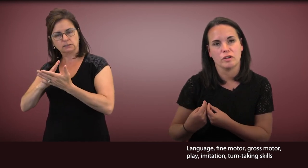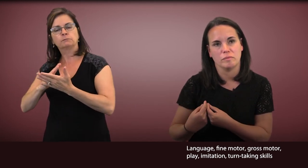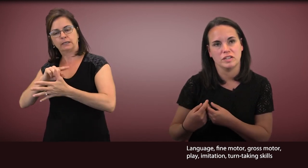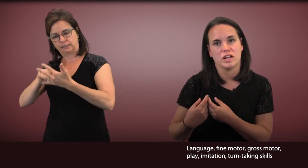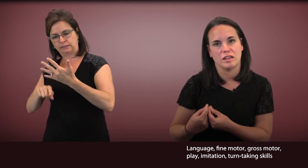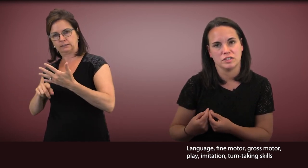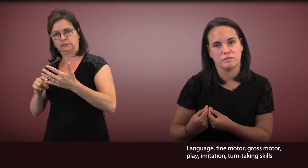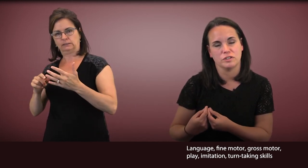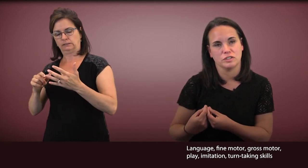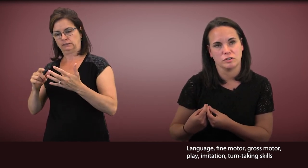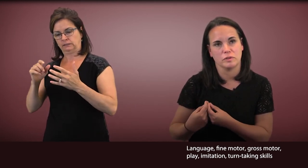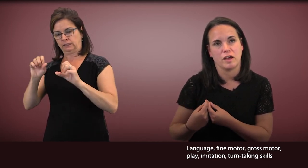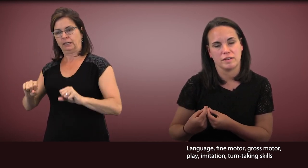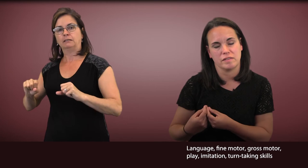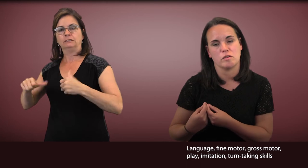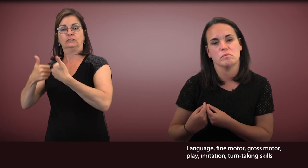can be challenging for children with autism